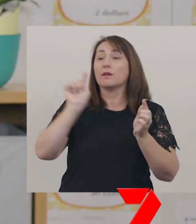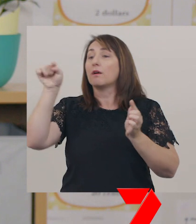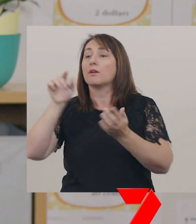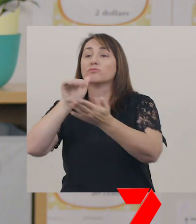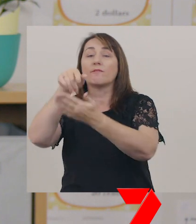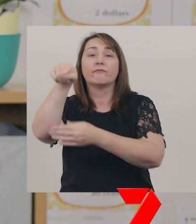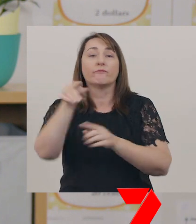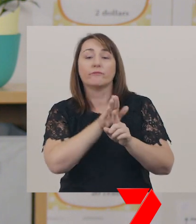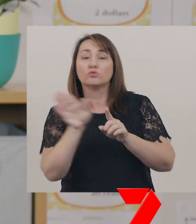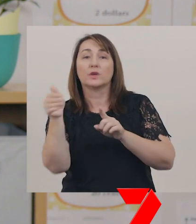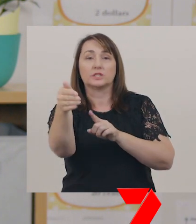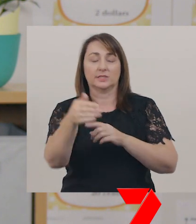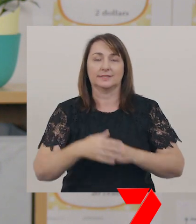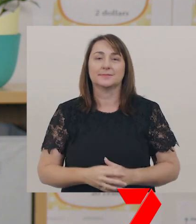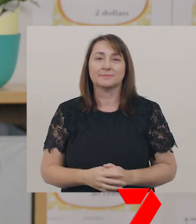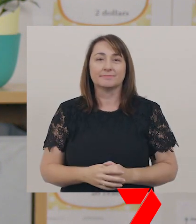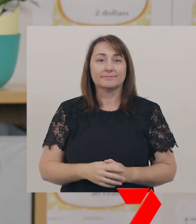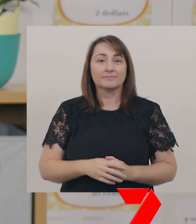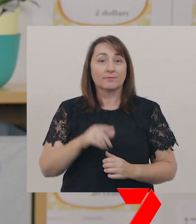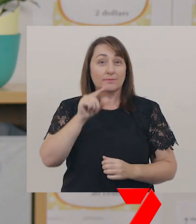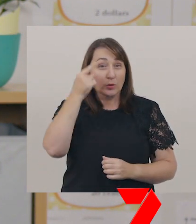Can you think of a procedure you have followed?